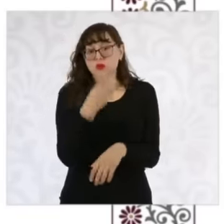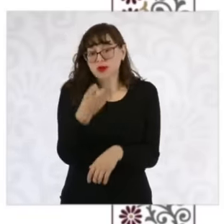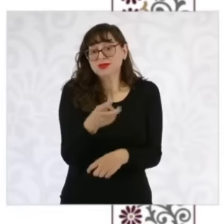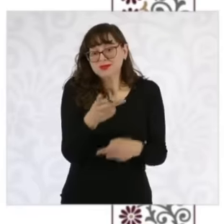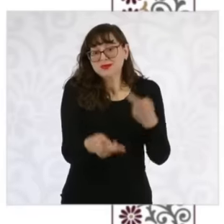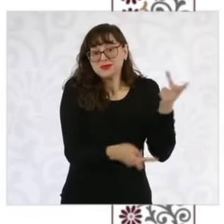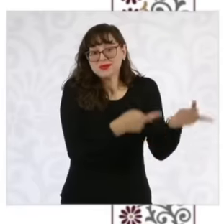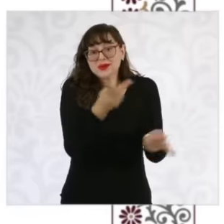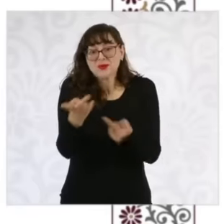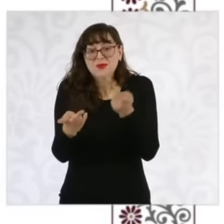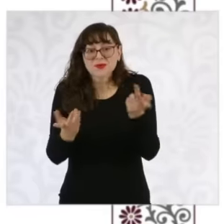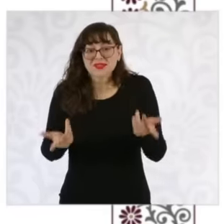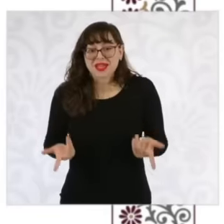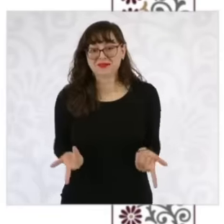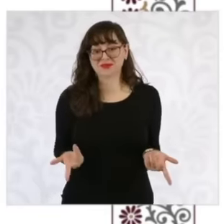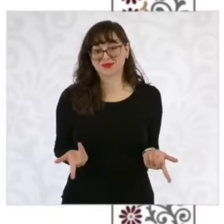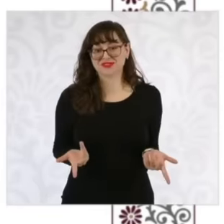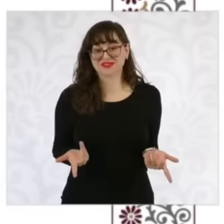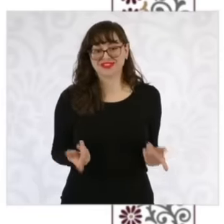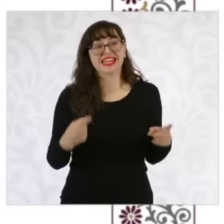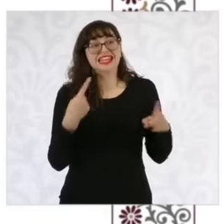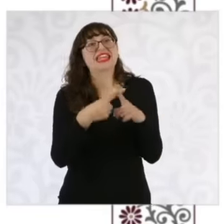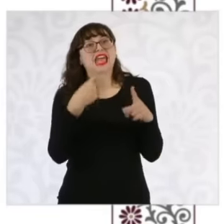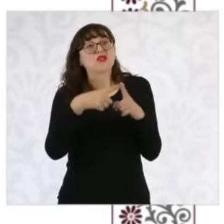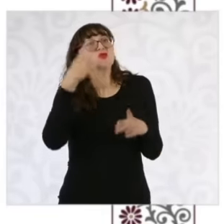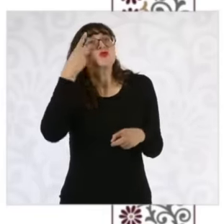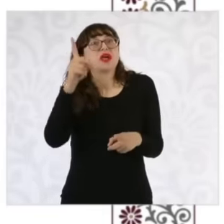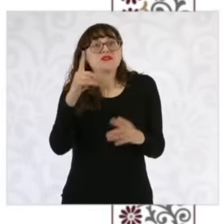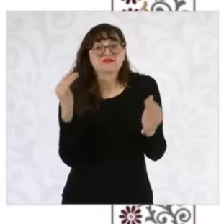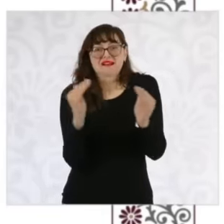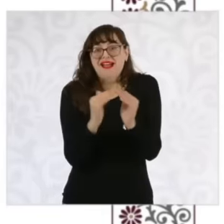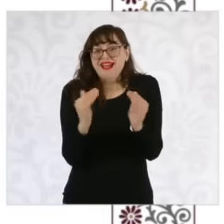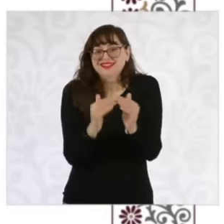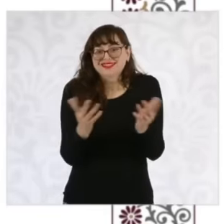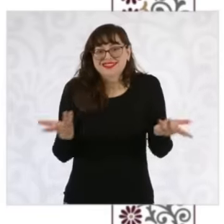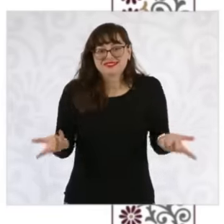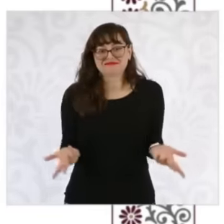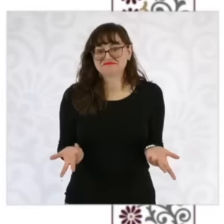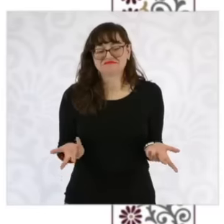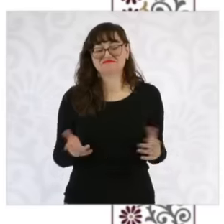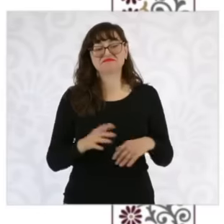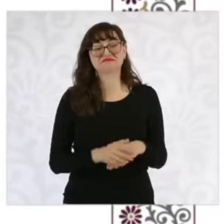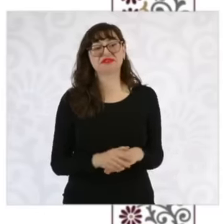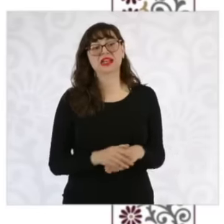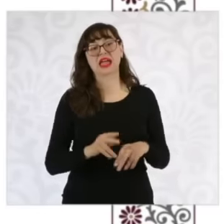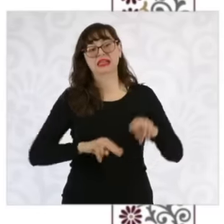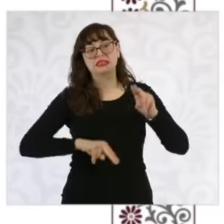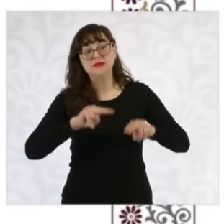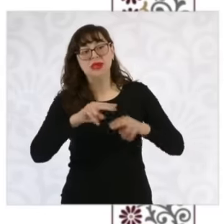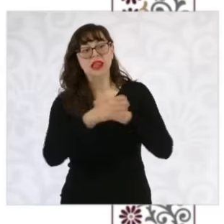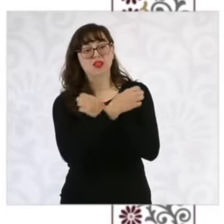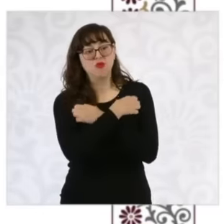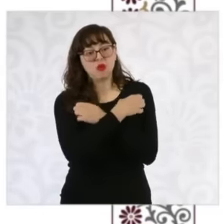is circulating on the WhatsApps this Education, what level of education do they have, the economic income,